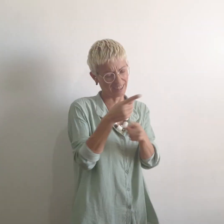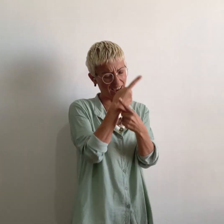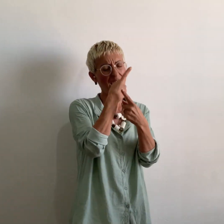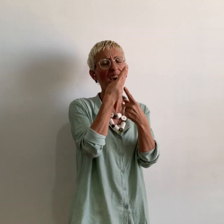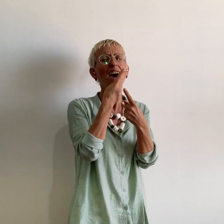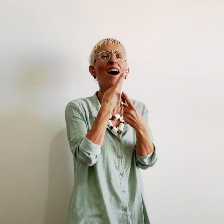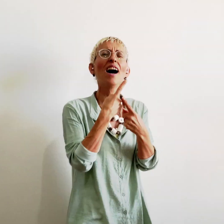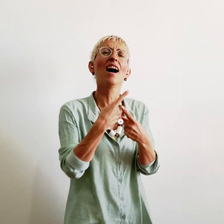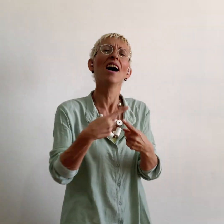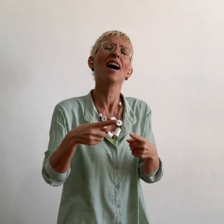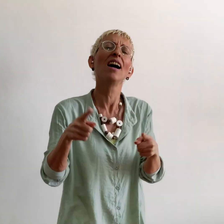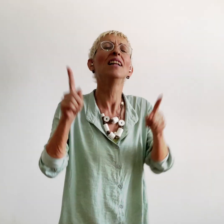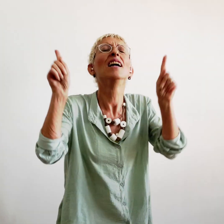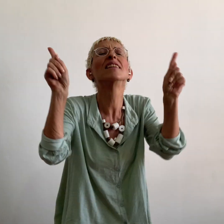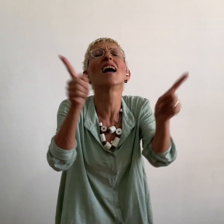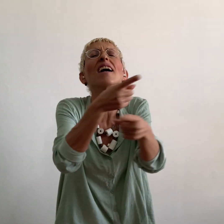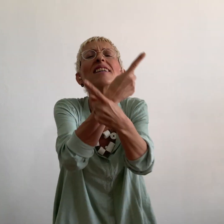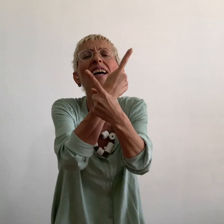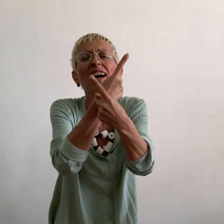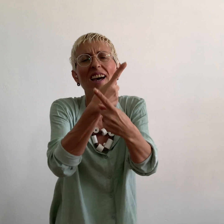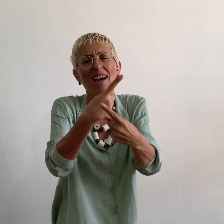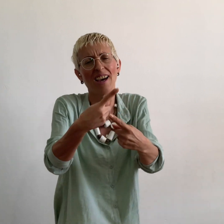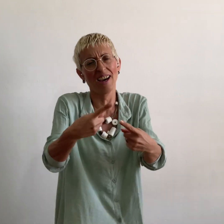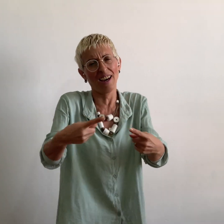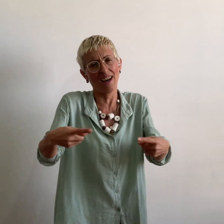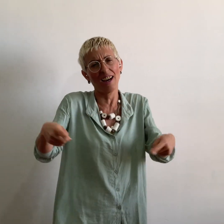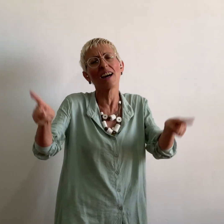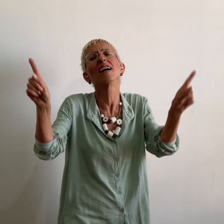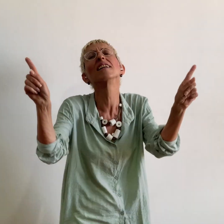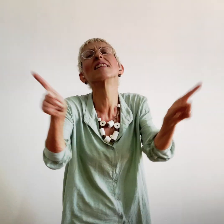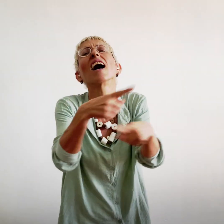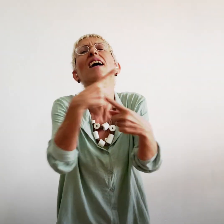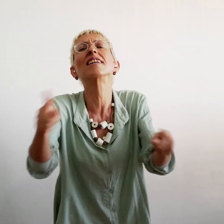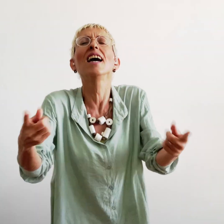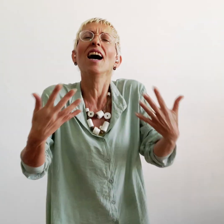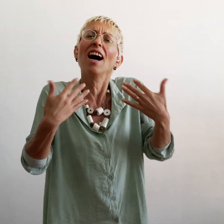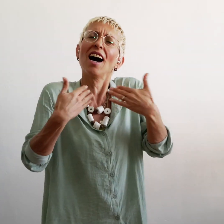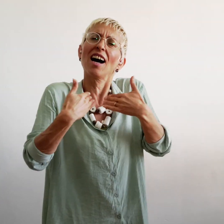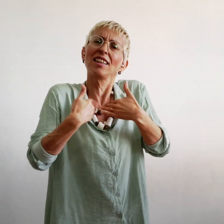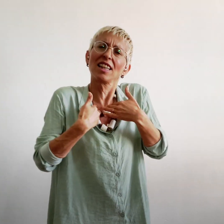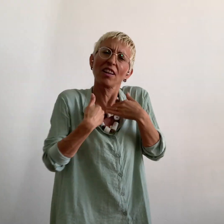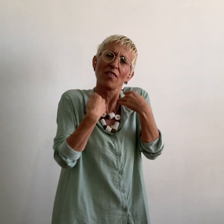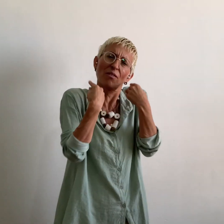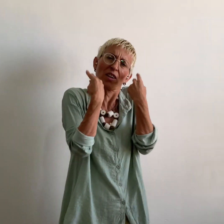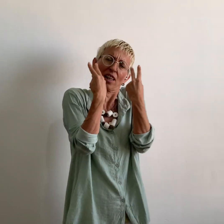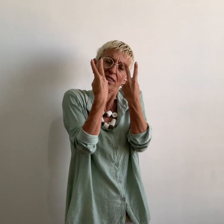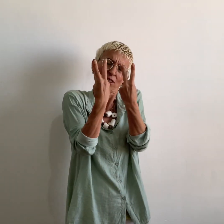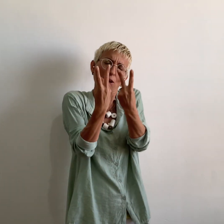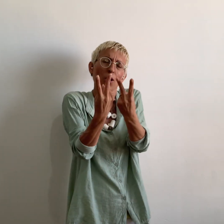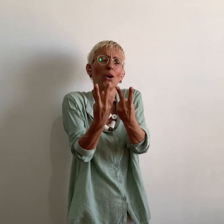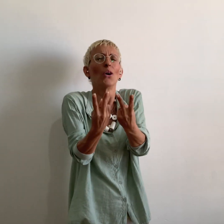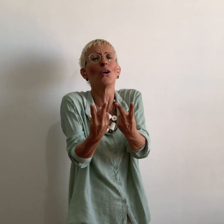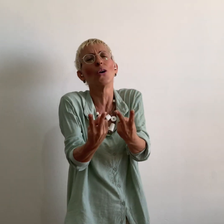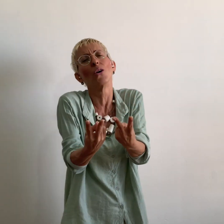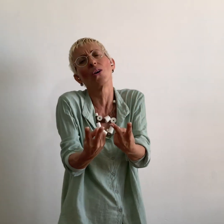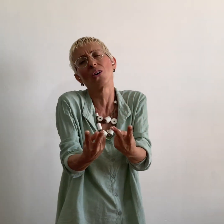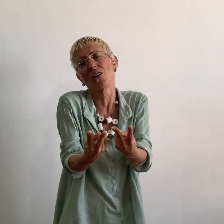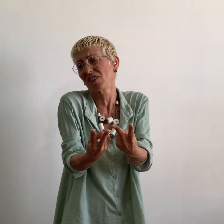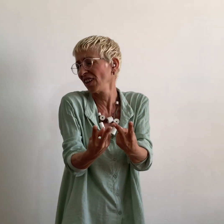Play, Play for me and i will be back